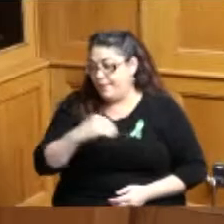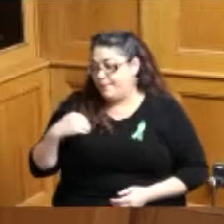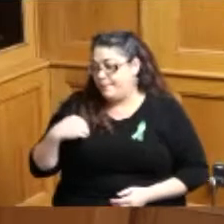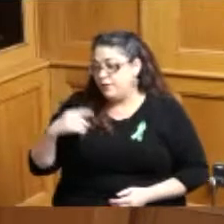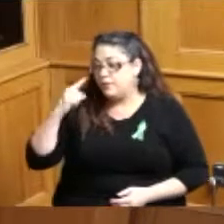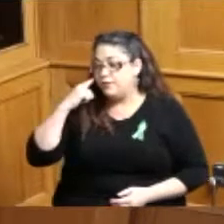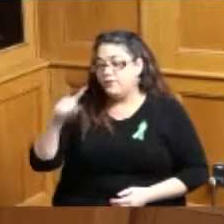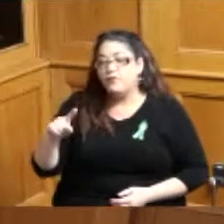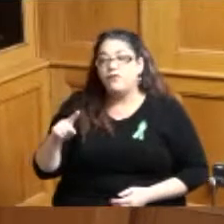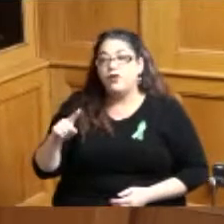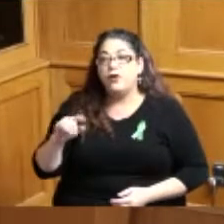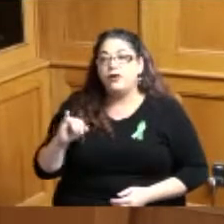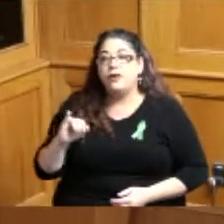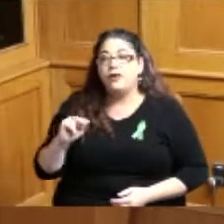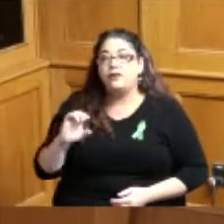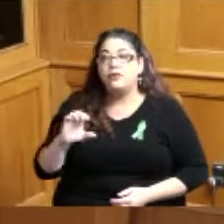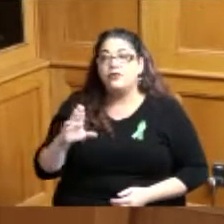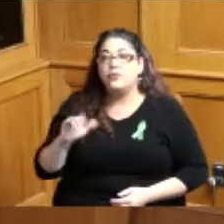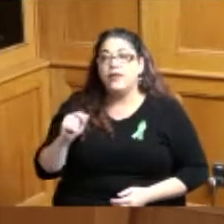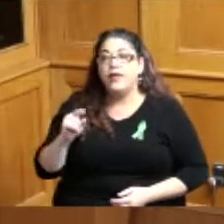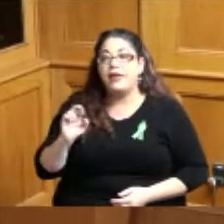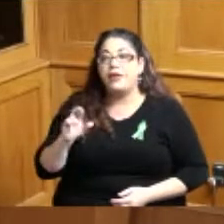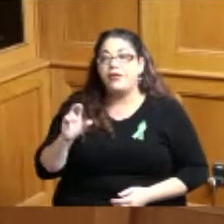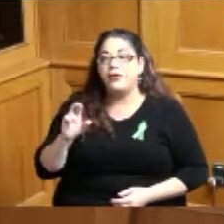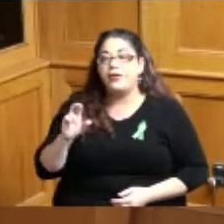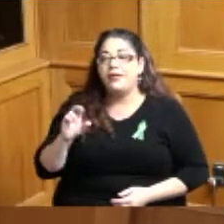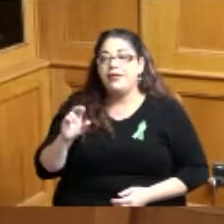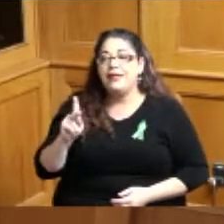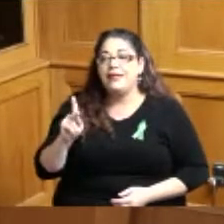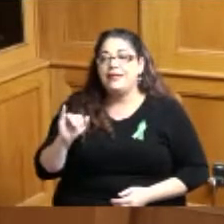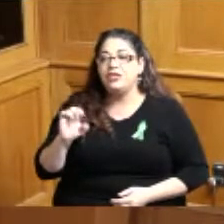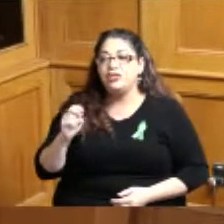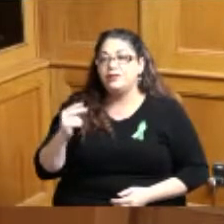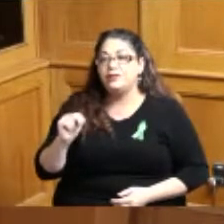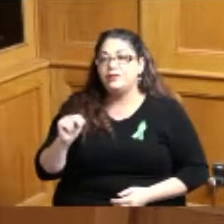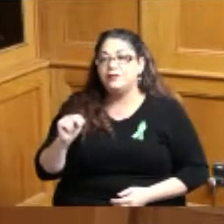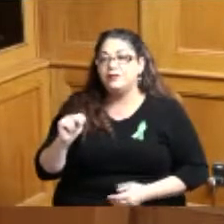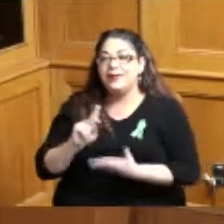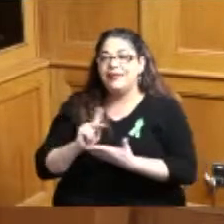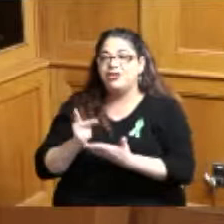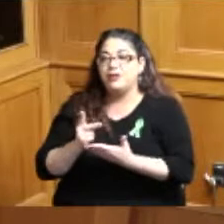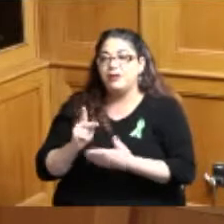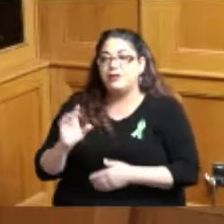incubator kitchen collective we are based in Newport Kentucky currently and moving a